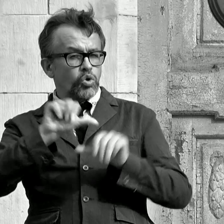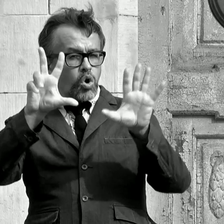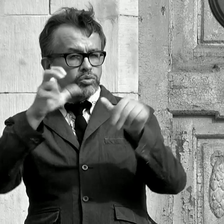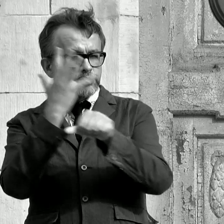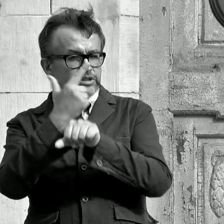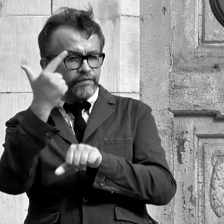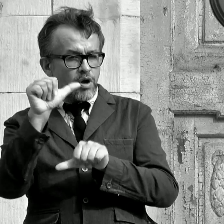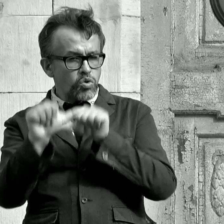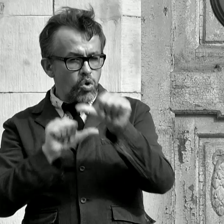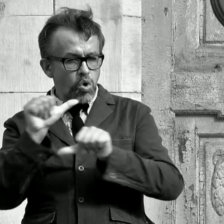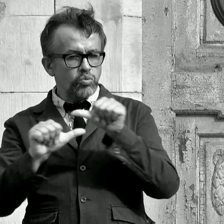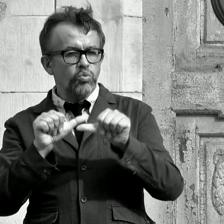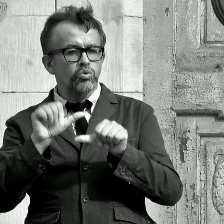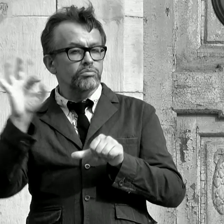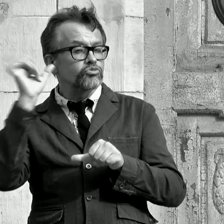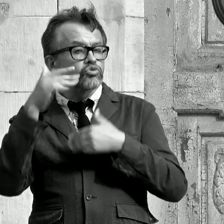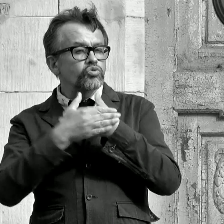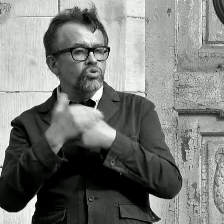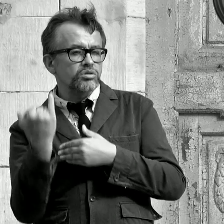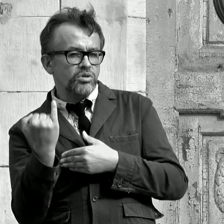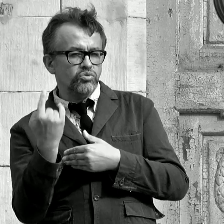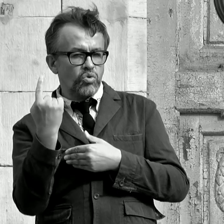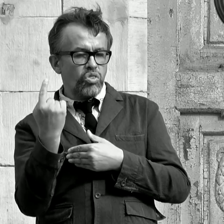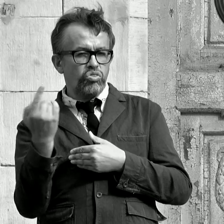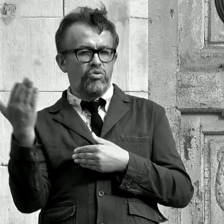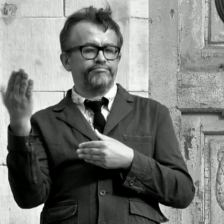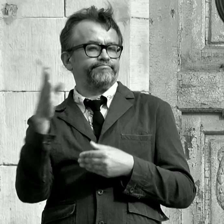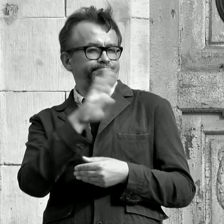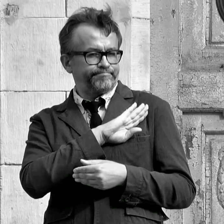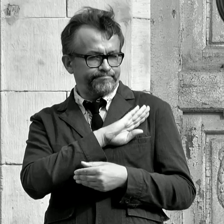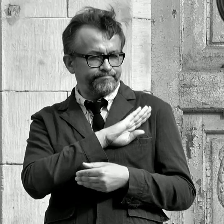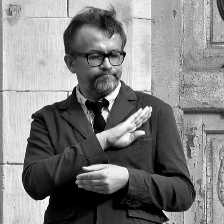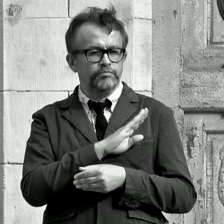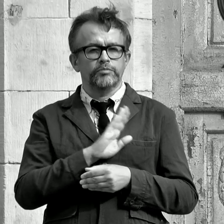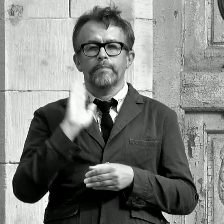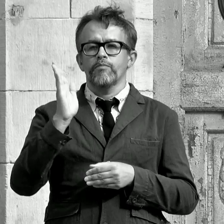He lost his wife and one from his children in 1852.